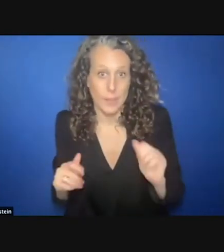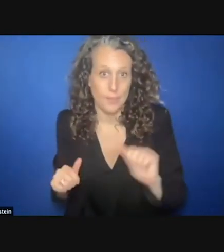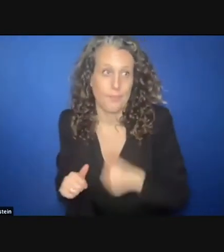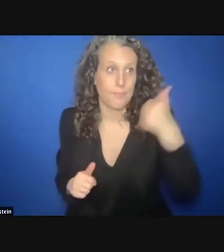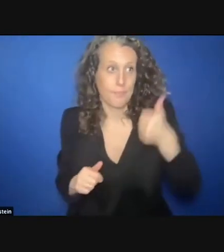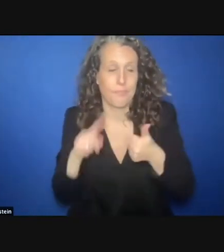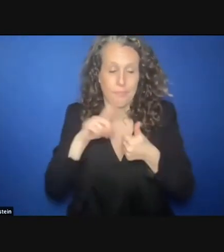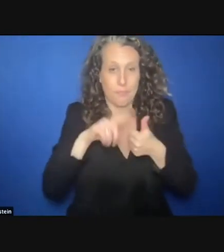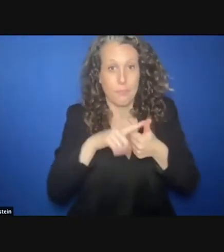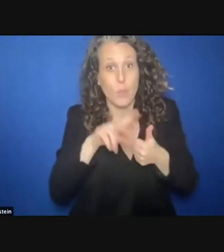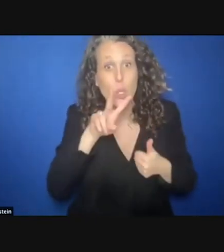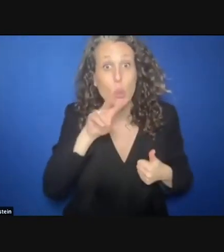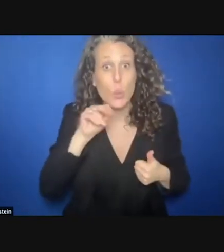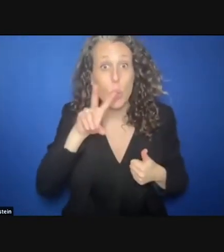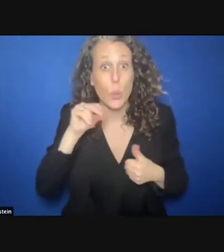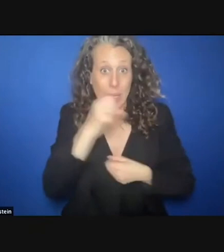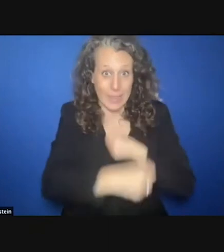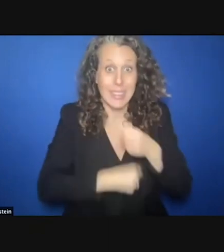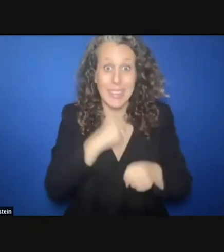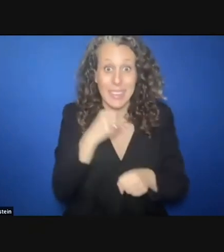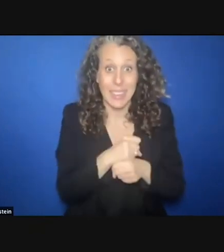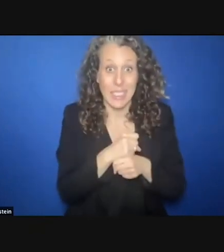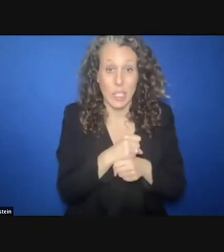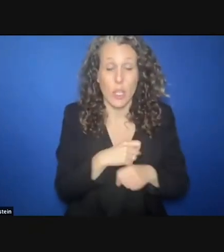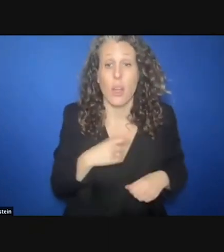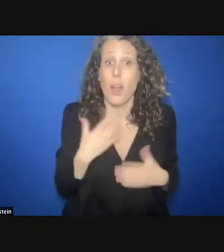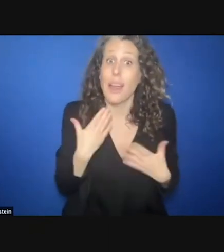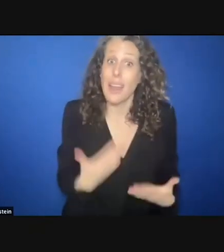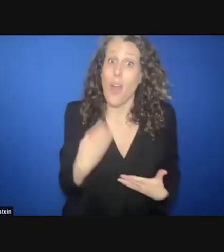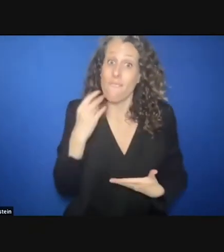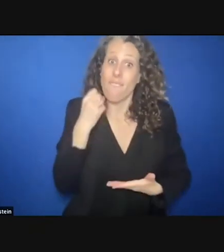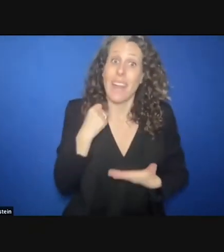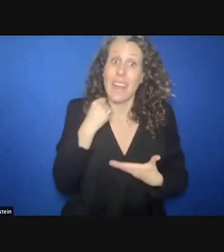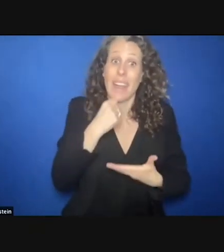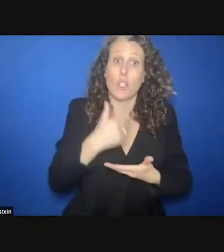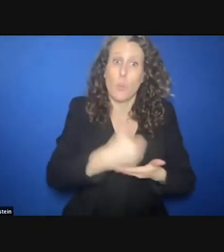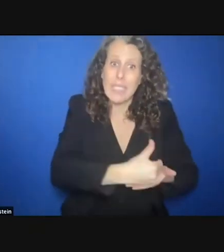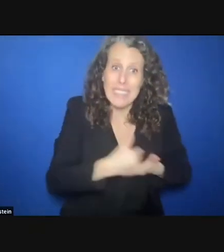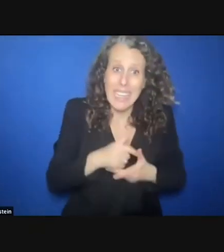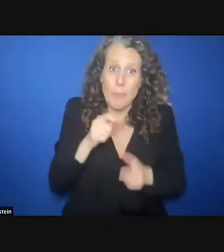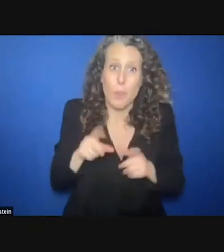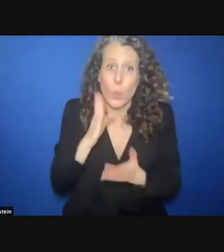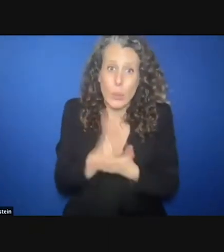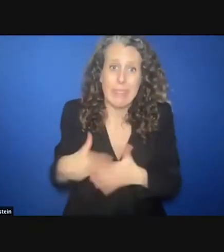funding so far this year for protecting the most vulnerable on our planet is receiving just 25%